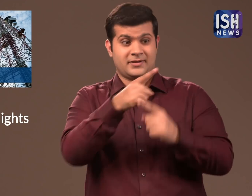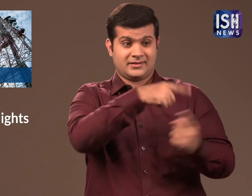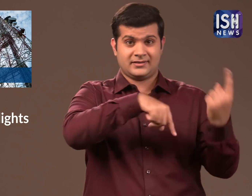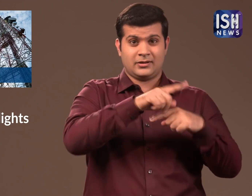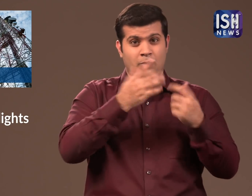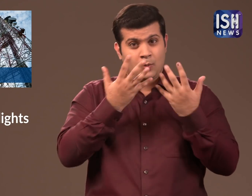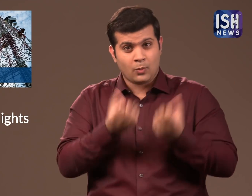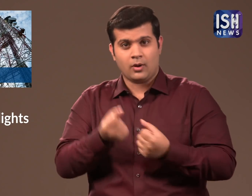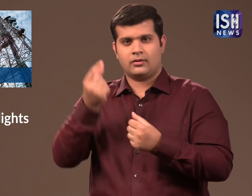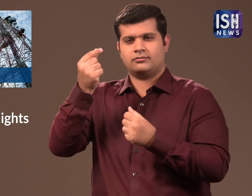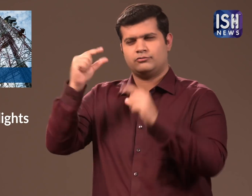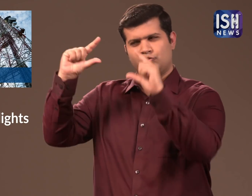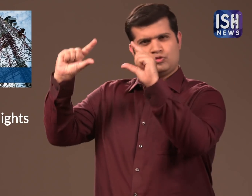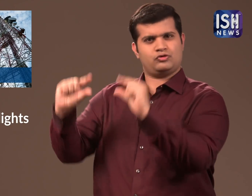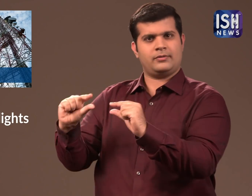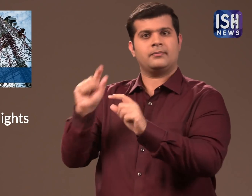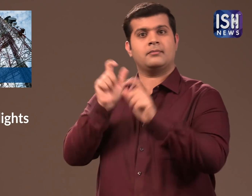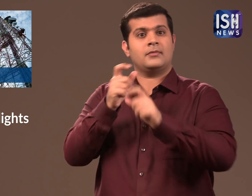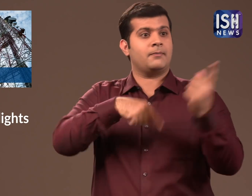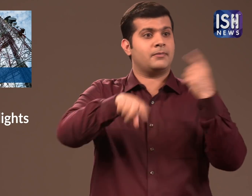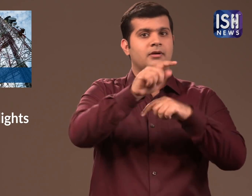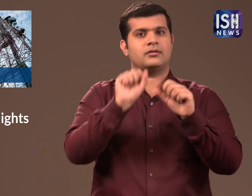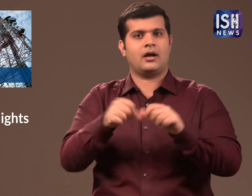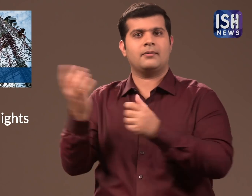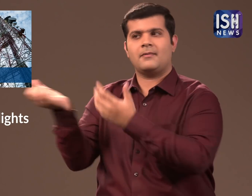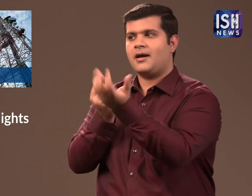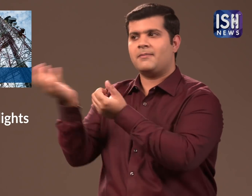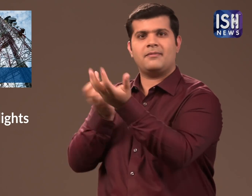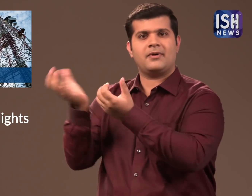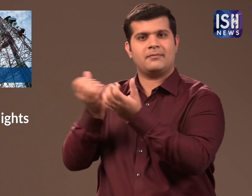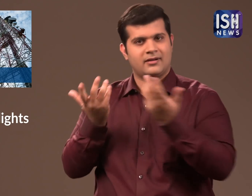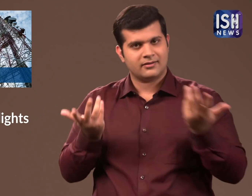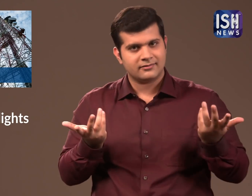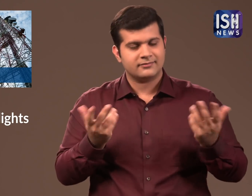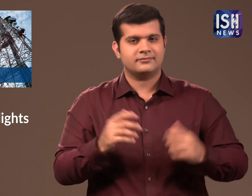They also want to reduce prices, in order to make it more affordable to the people.